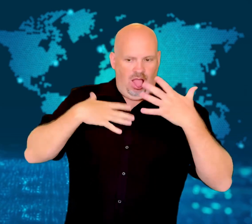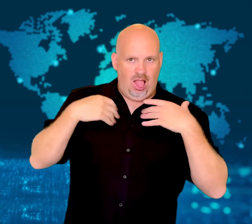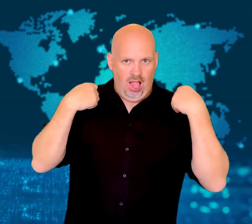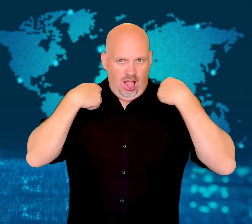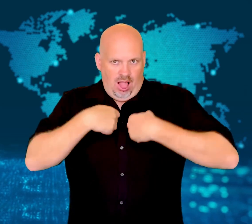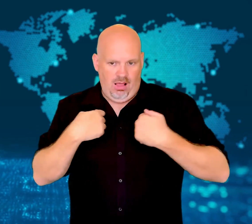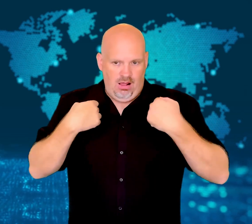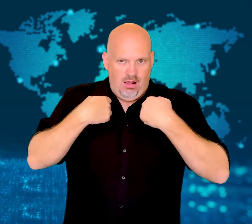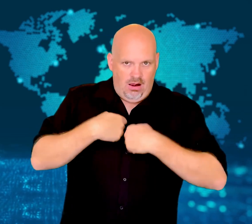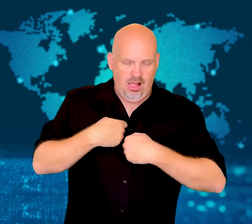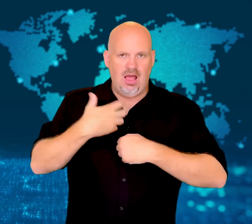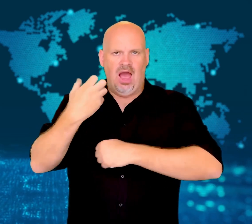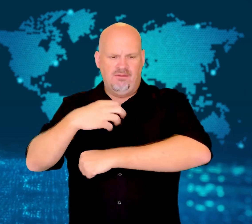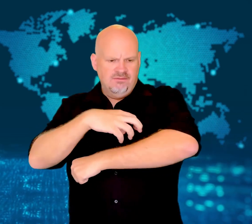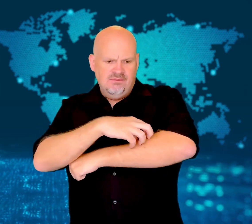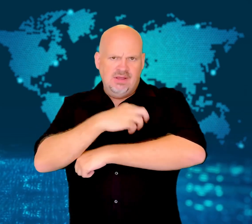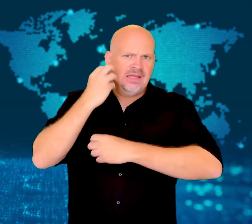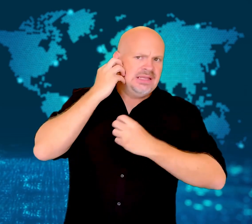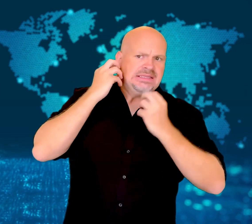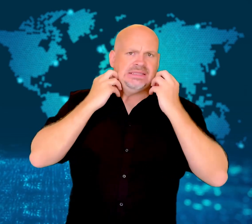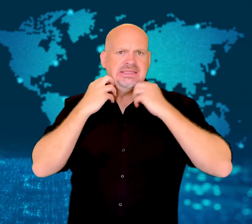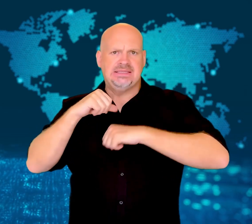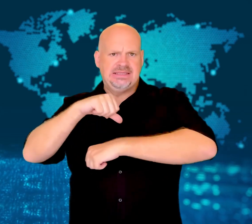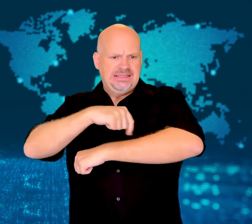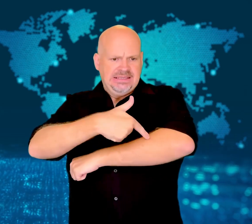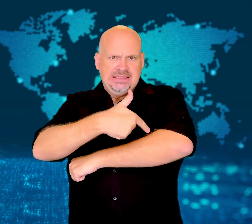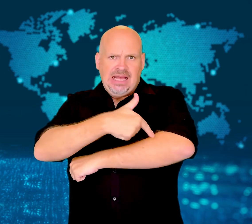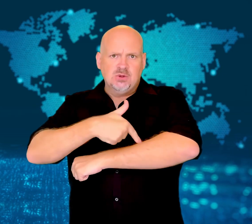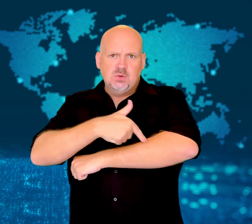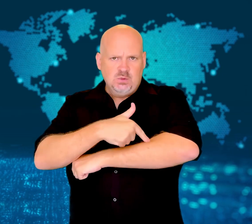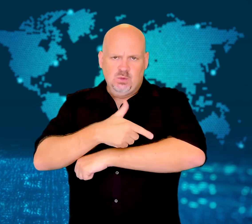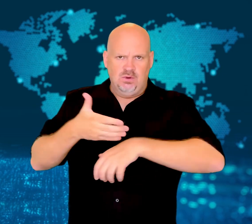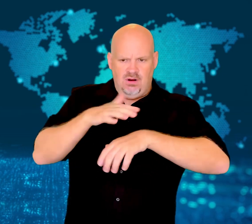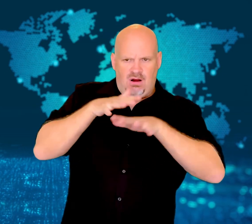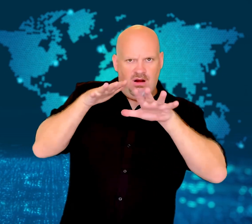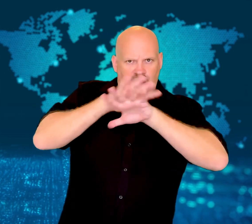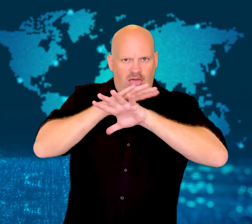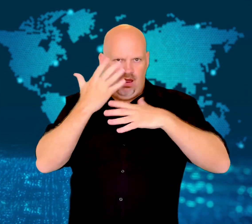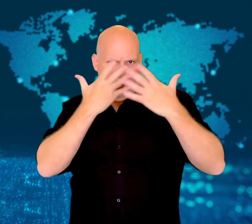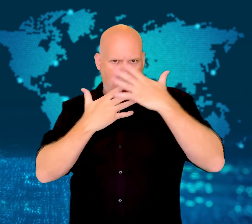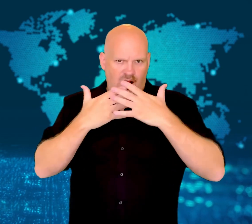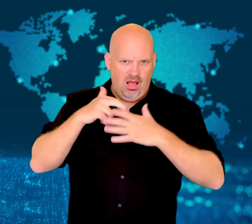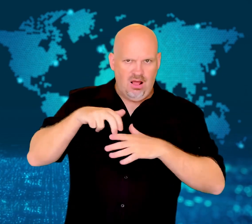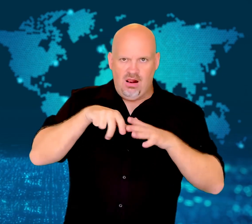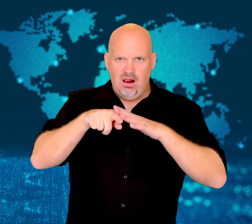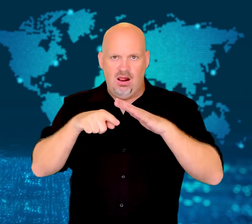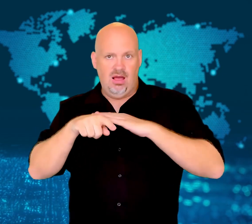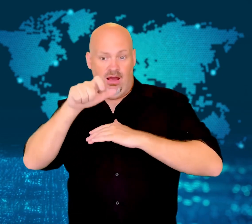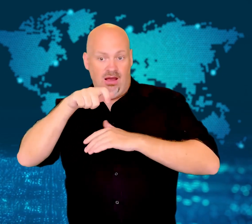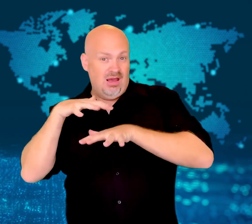They believed the man had worn women's clothing to hide his identity